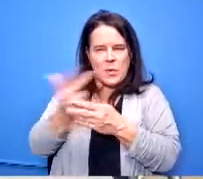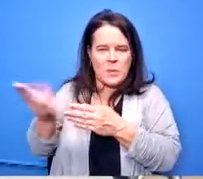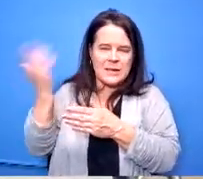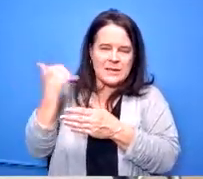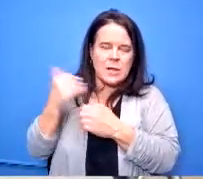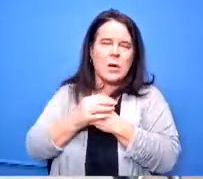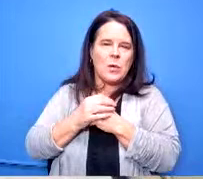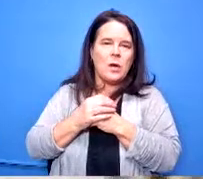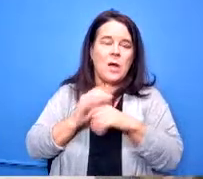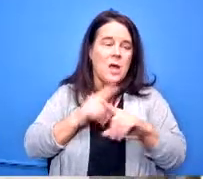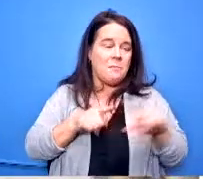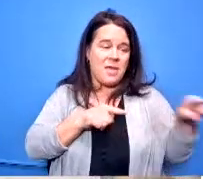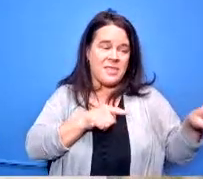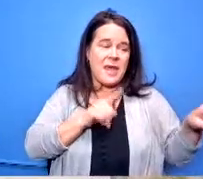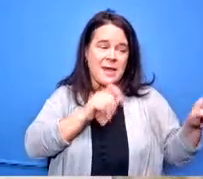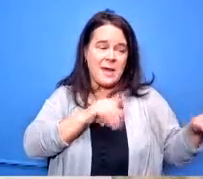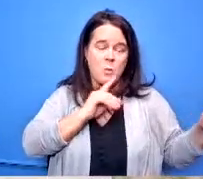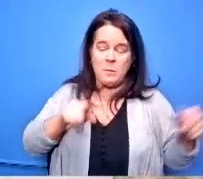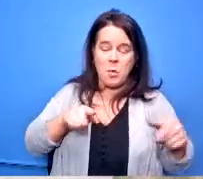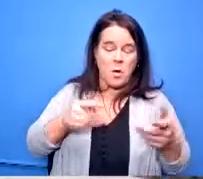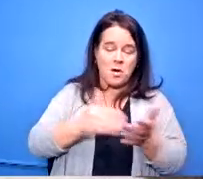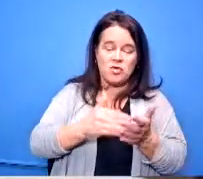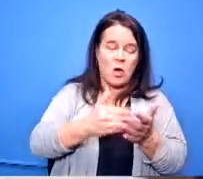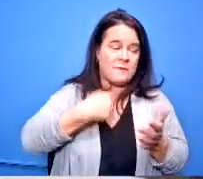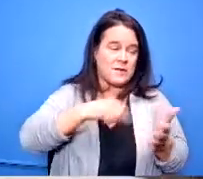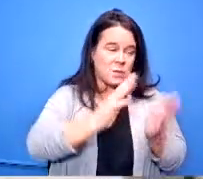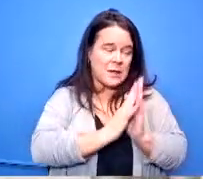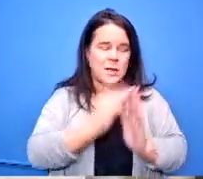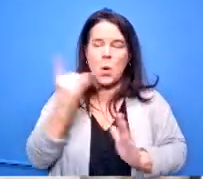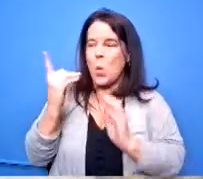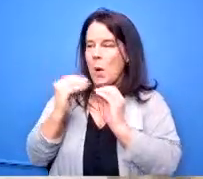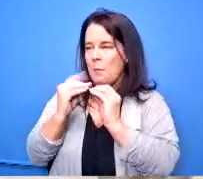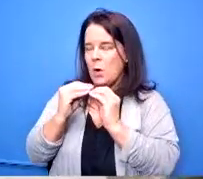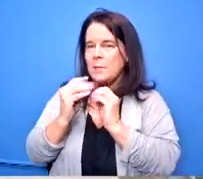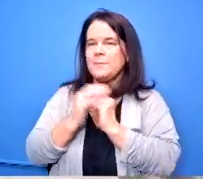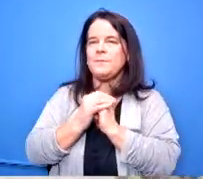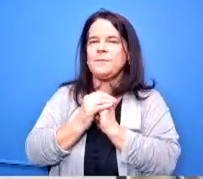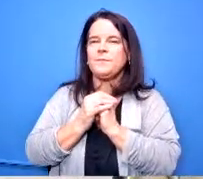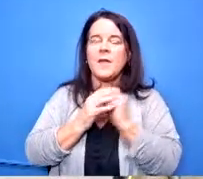out as frequently as we ask them to okay one more question on it would they also report the